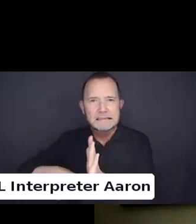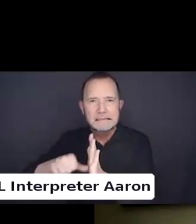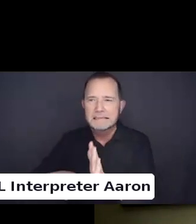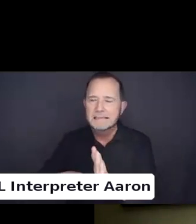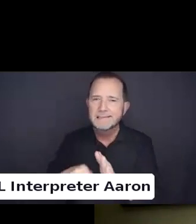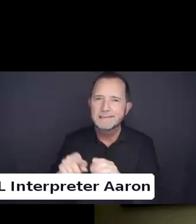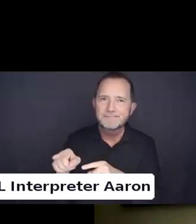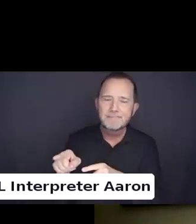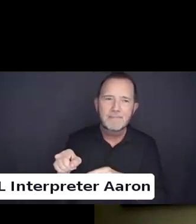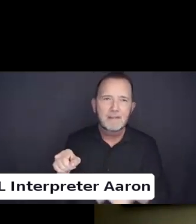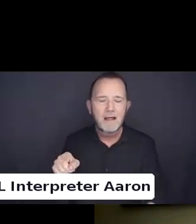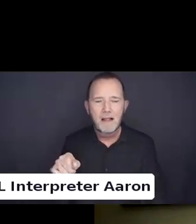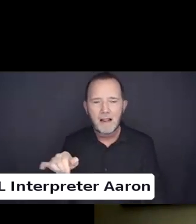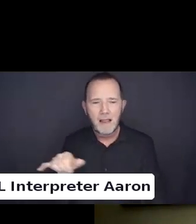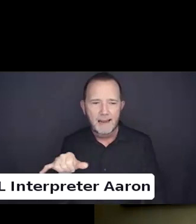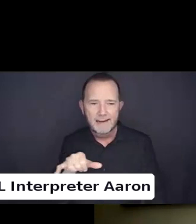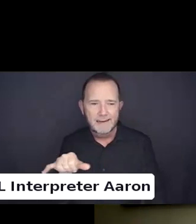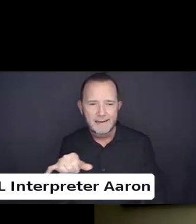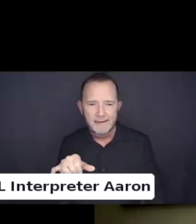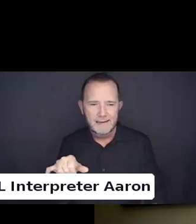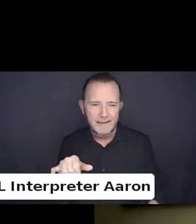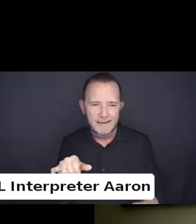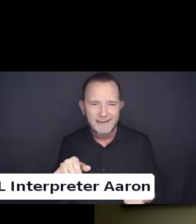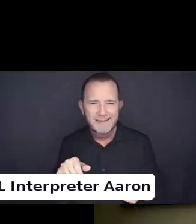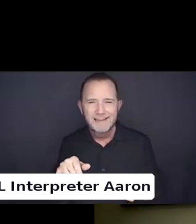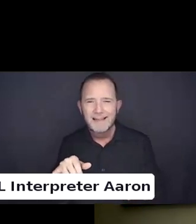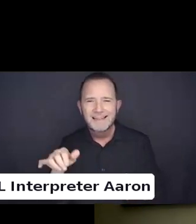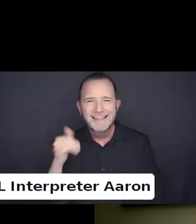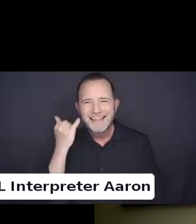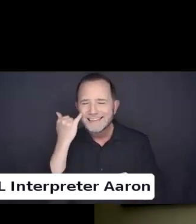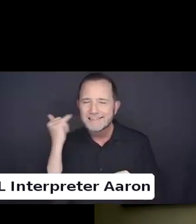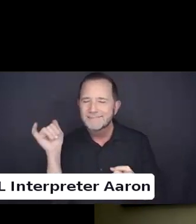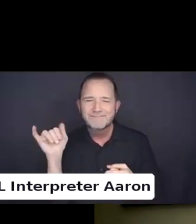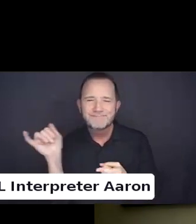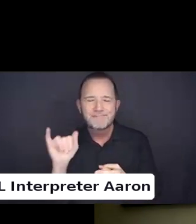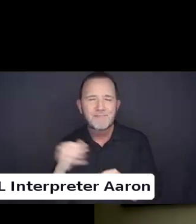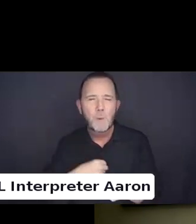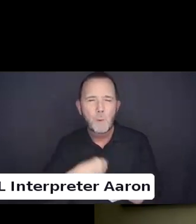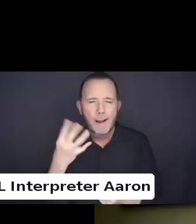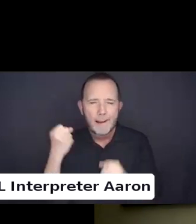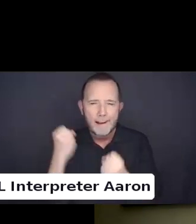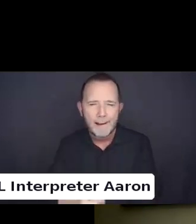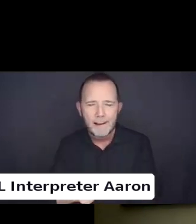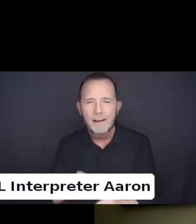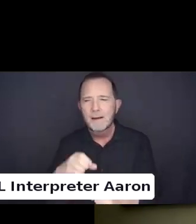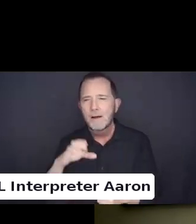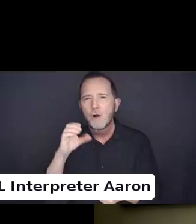if it were a person. It would be a Bank of America pride flow. I think that is the future. The equivalent.